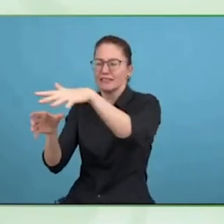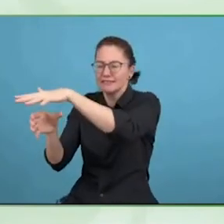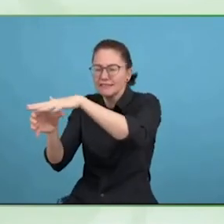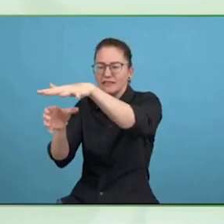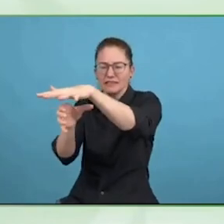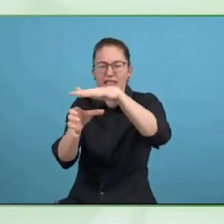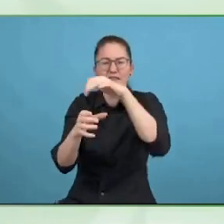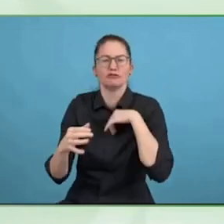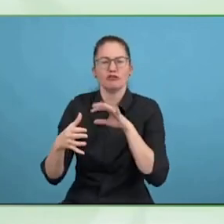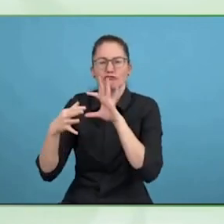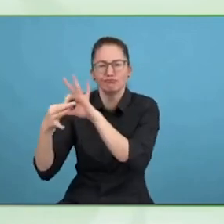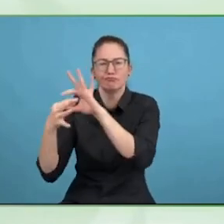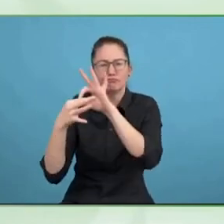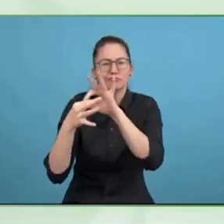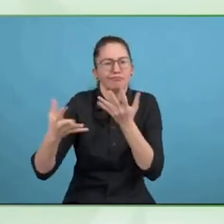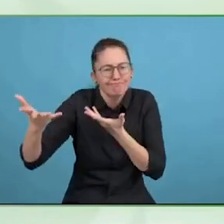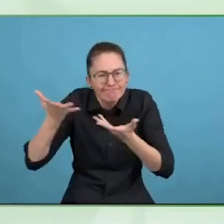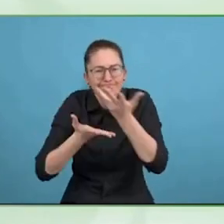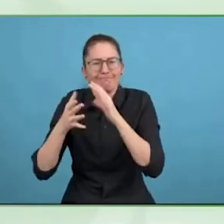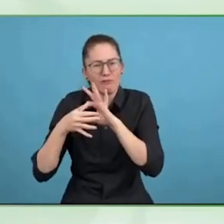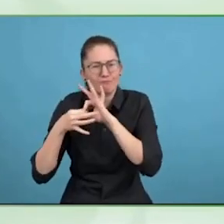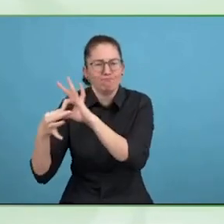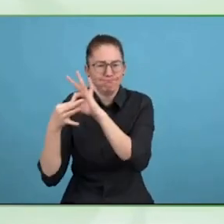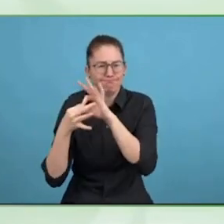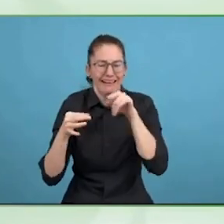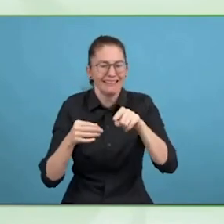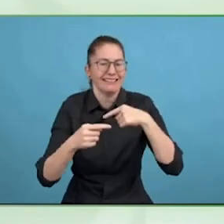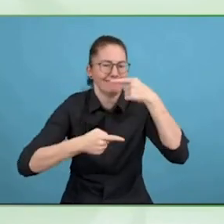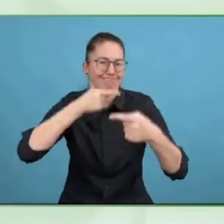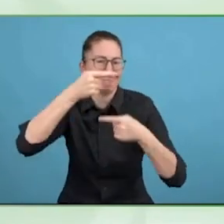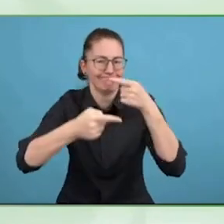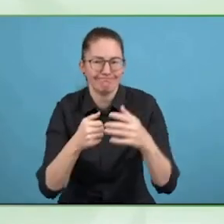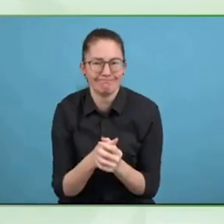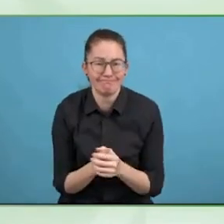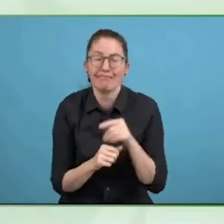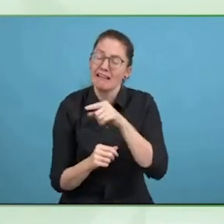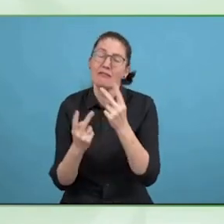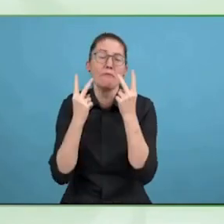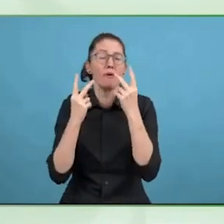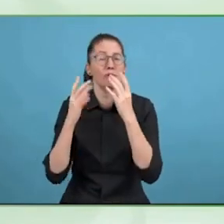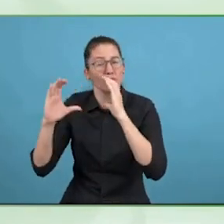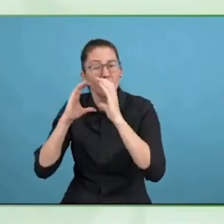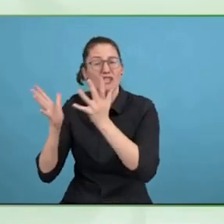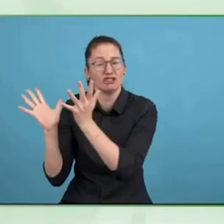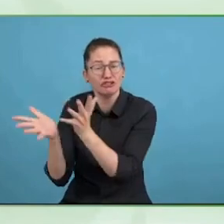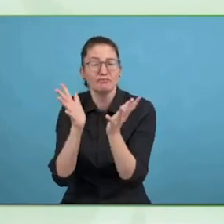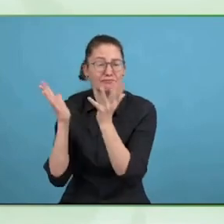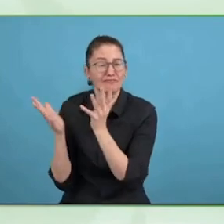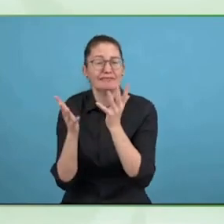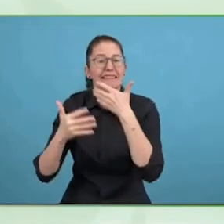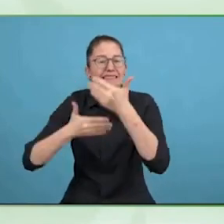And if I highlight another thing, I would not say all the 10 recommendations, but I will highlight another things, --